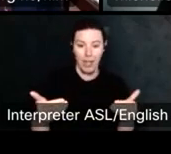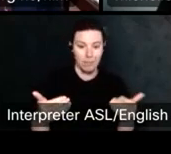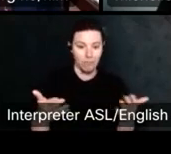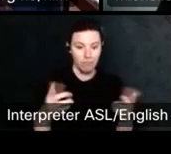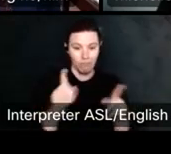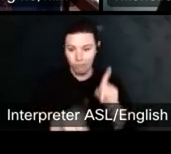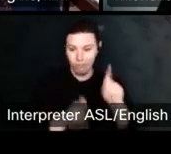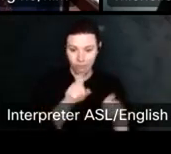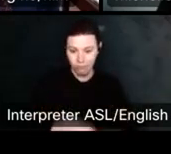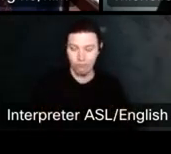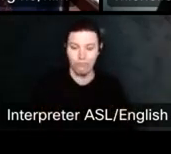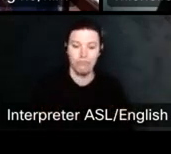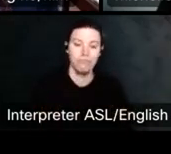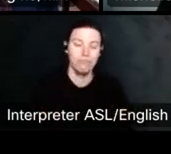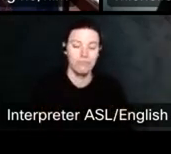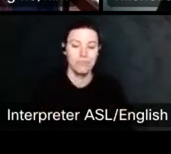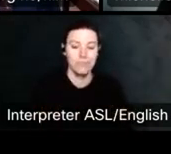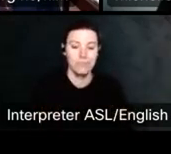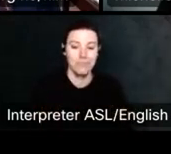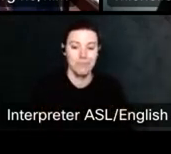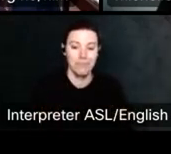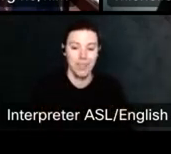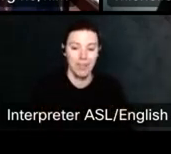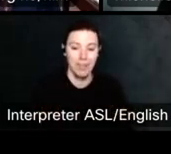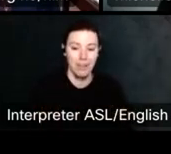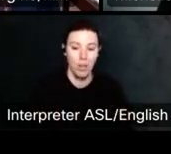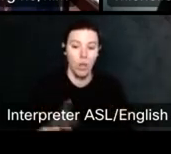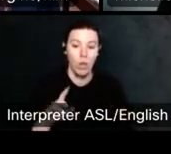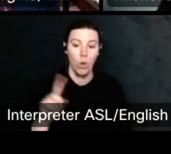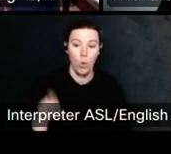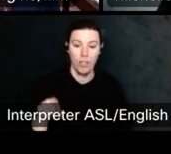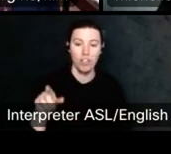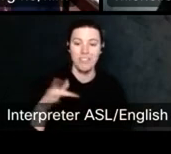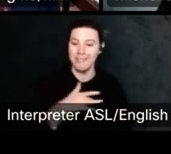I think 1 of the questions that we tend to get a lot.